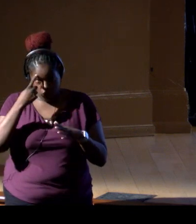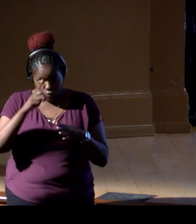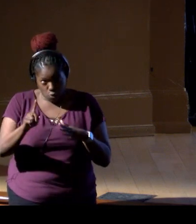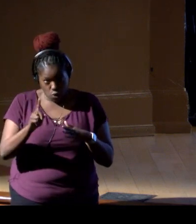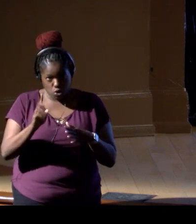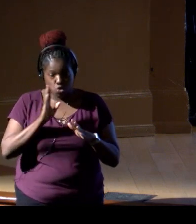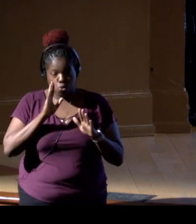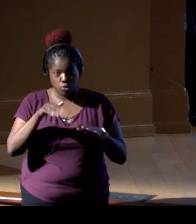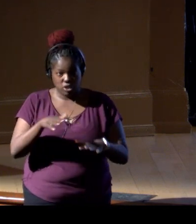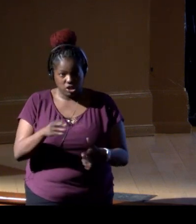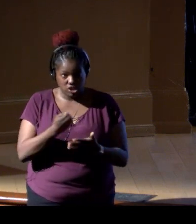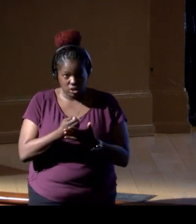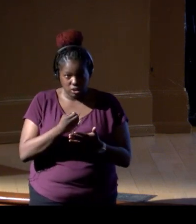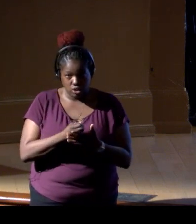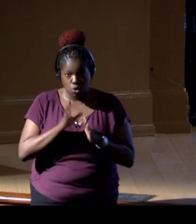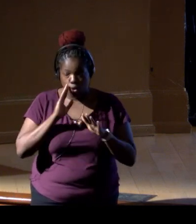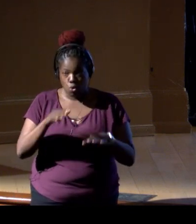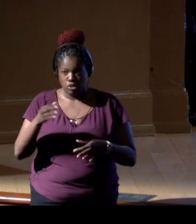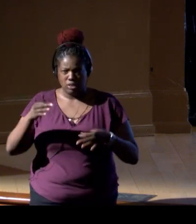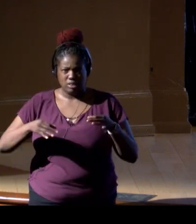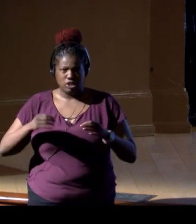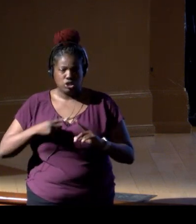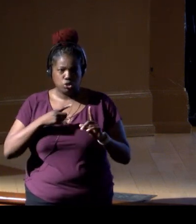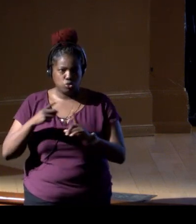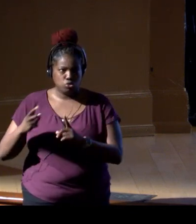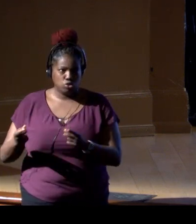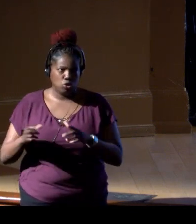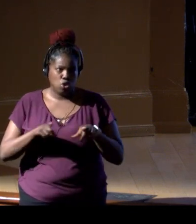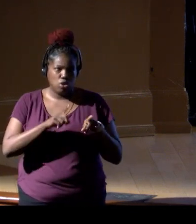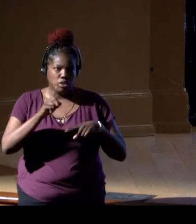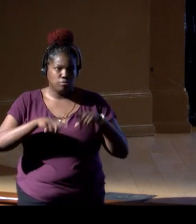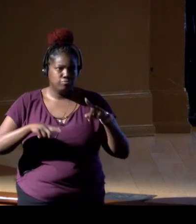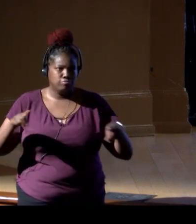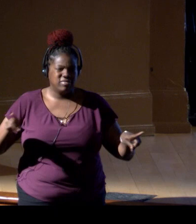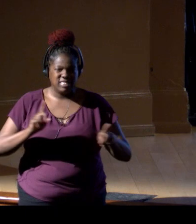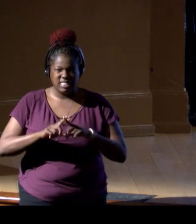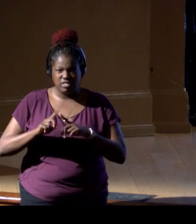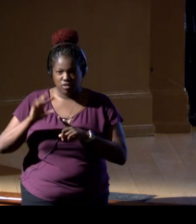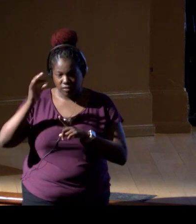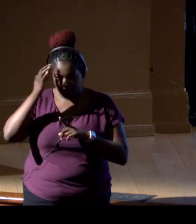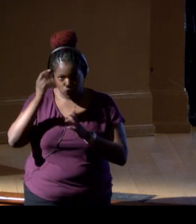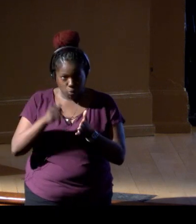ocean justice goals, as well as a range of complementary existing federal mandates.